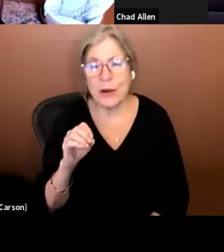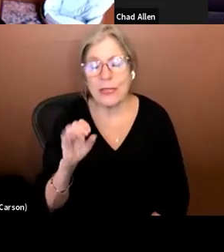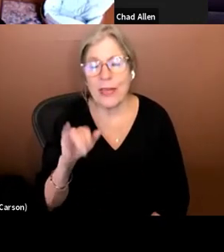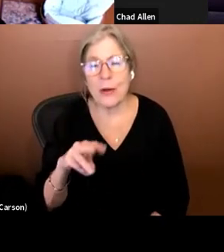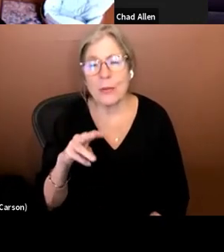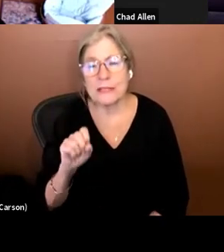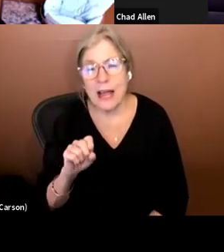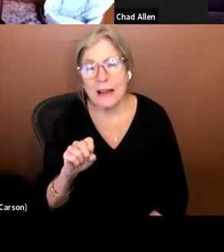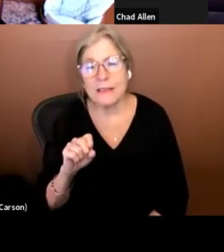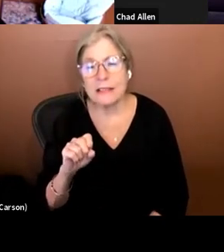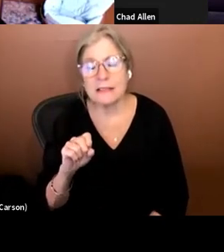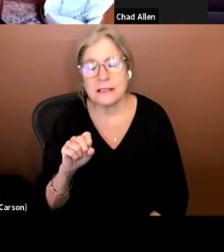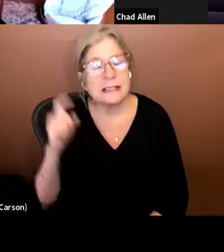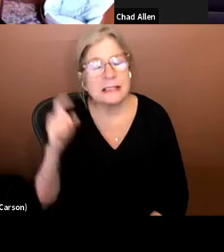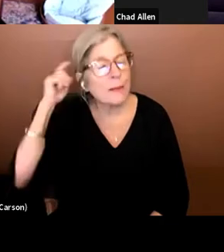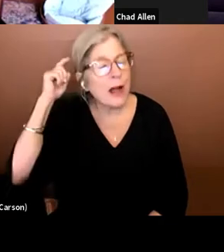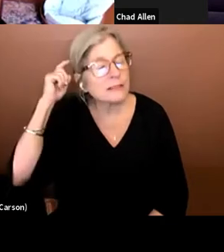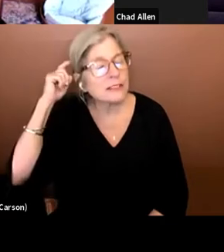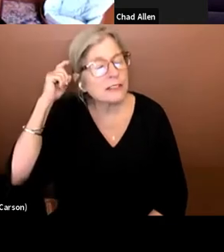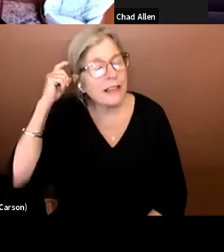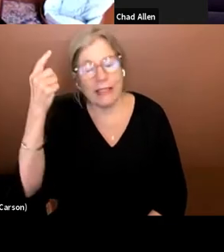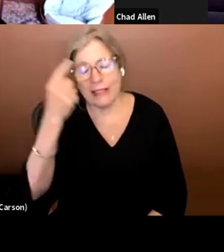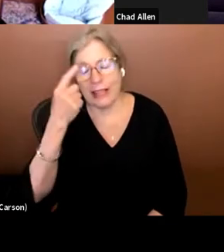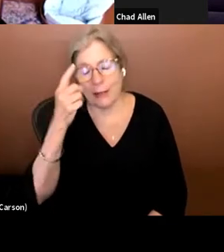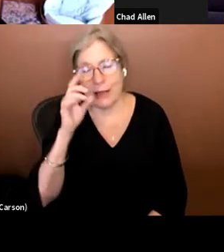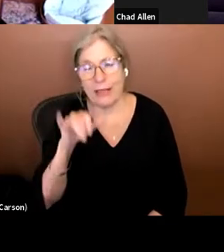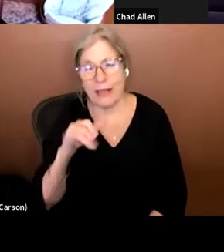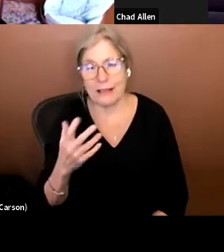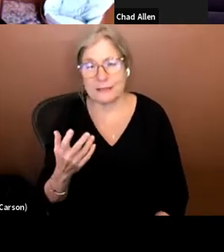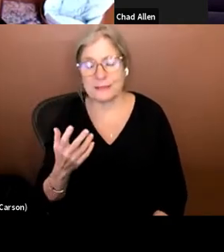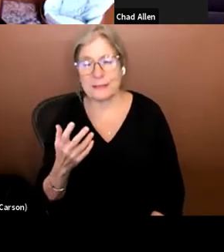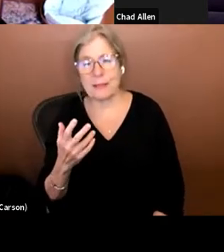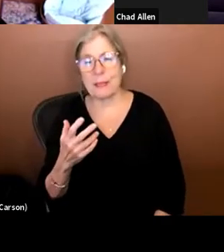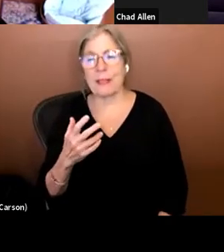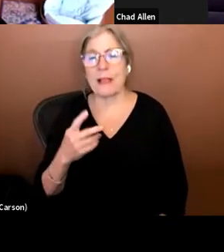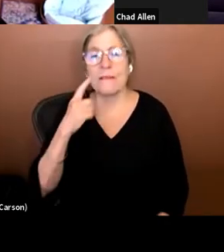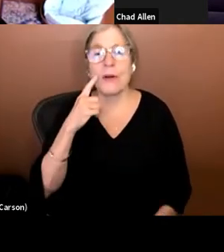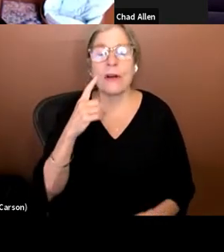subconsciously in my head, you know, for a long time